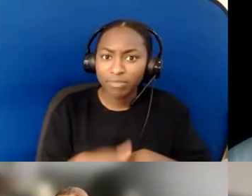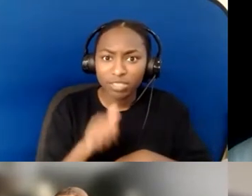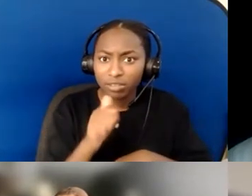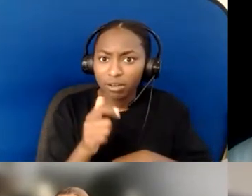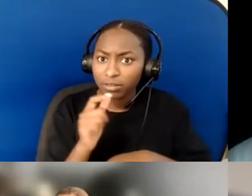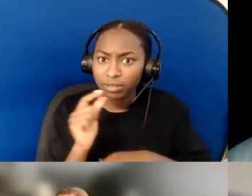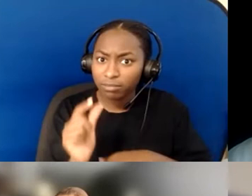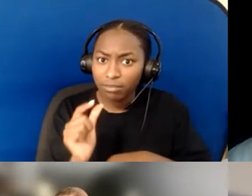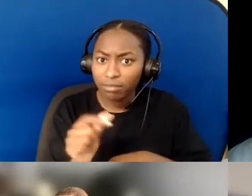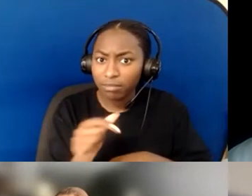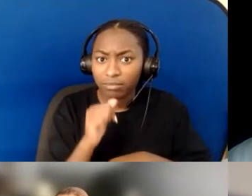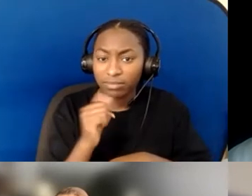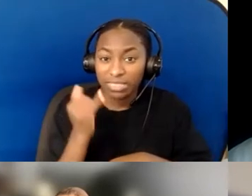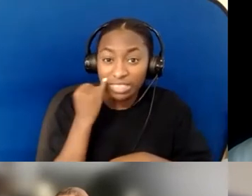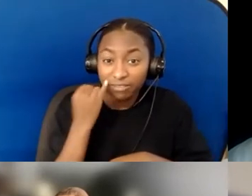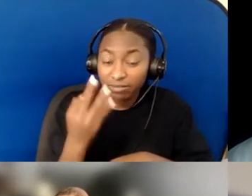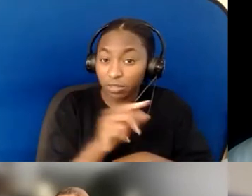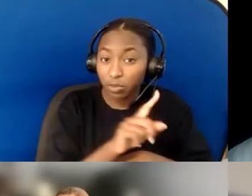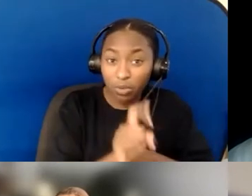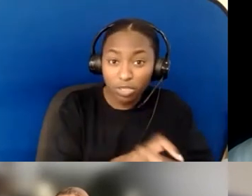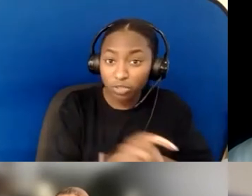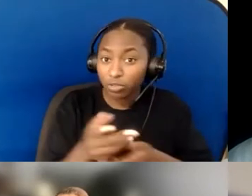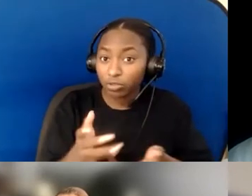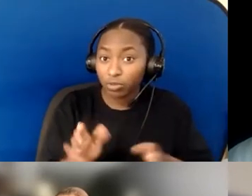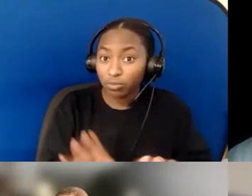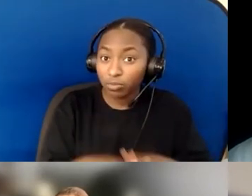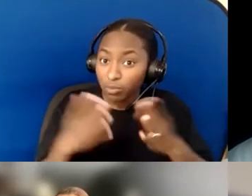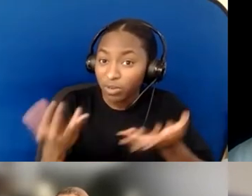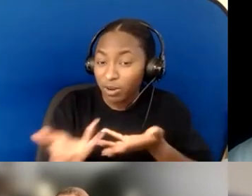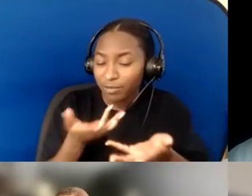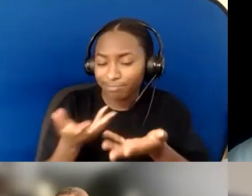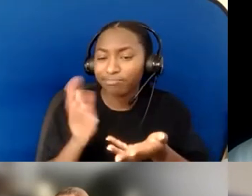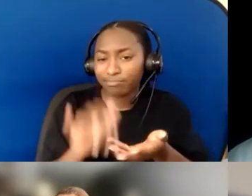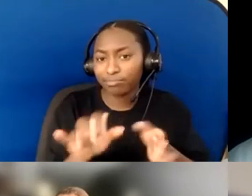...There are lots of things in our tradition,